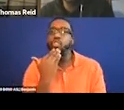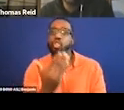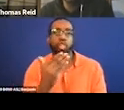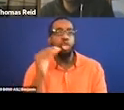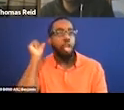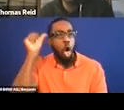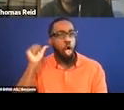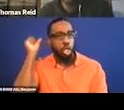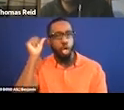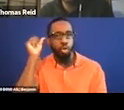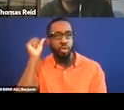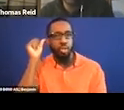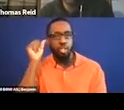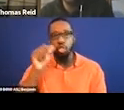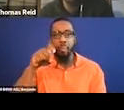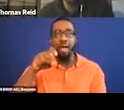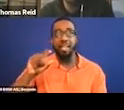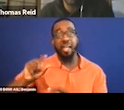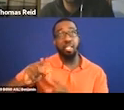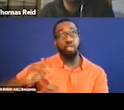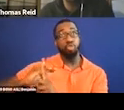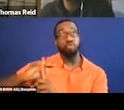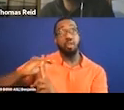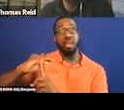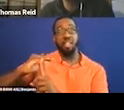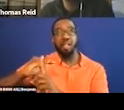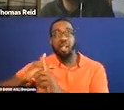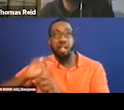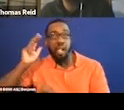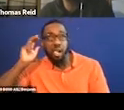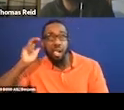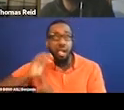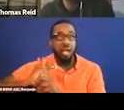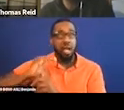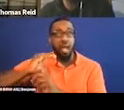volume to hear or not hear the describer. It should just work, right?